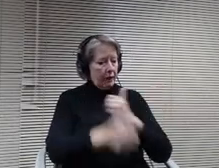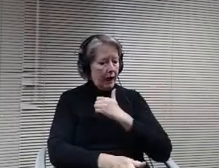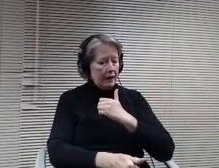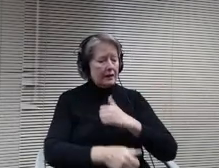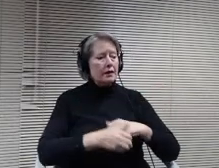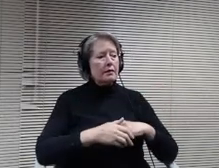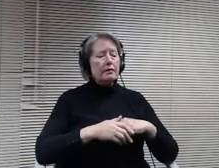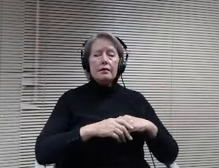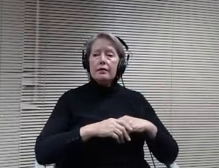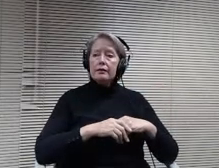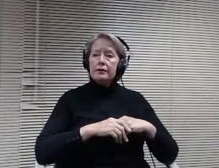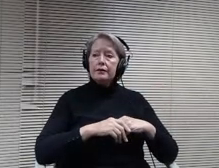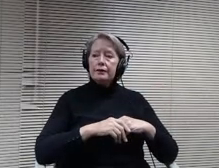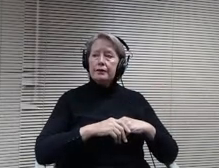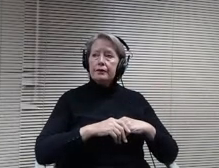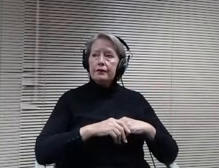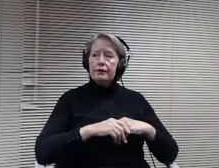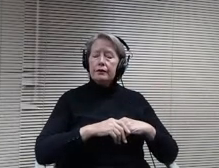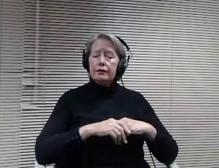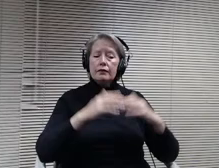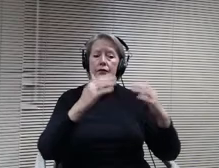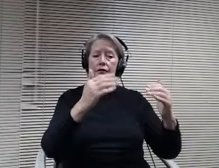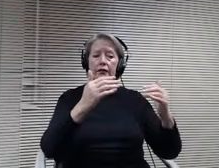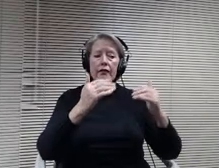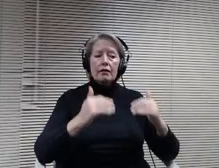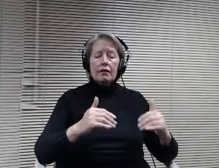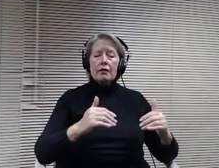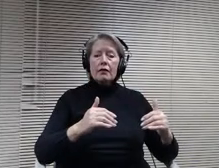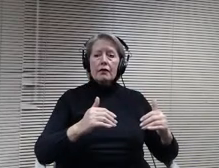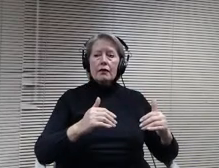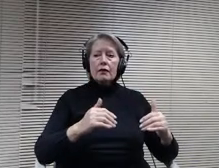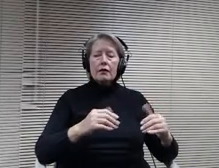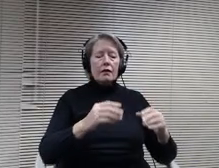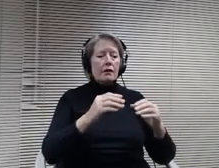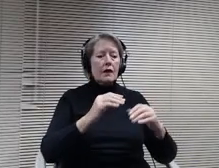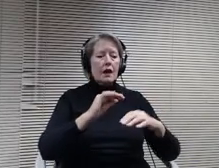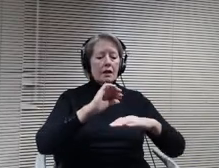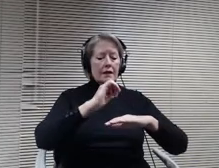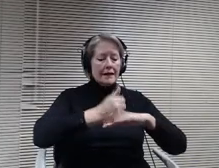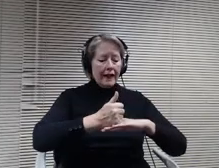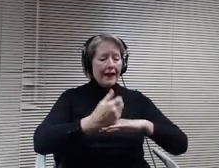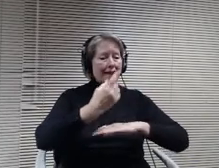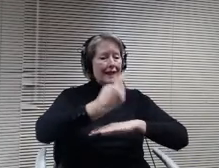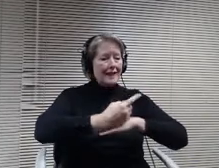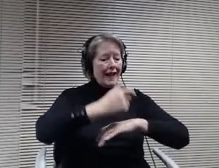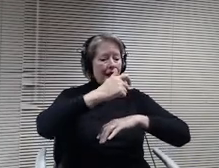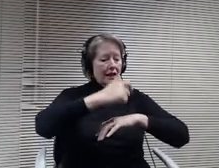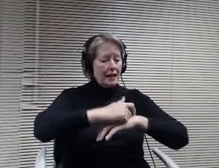The next item is fixing the daytime in place of study sessions. Doctor Peterson thank you Mr Chair.